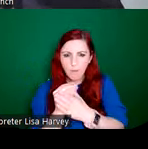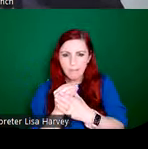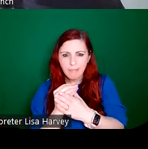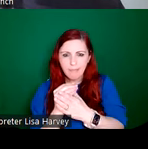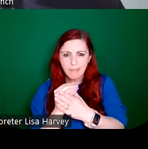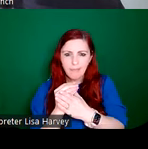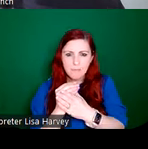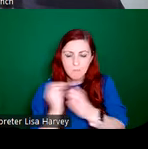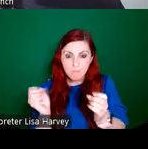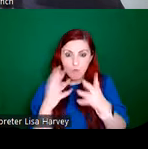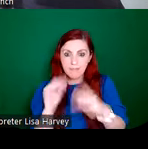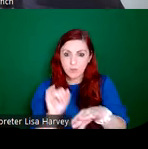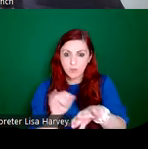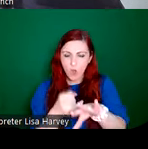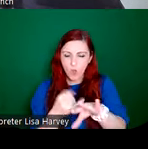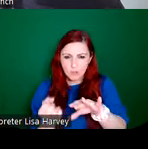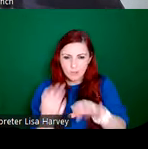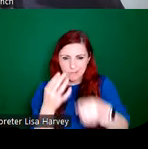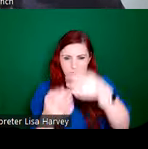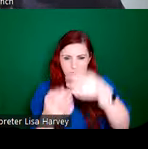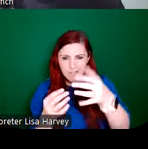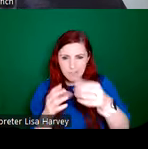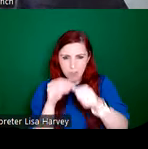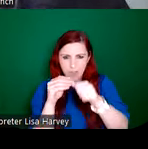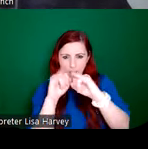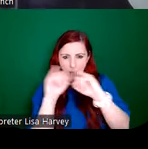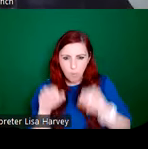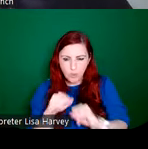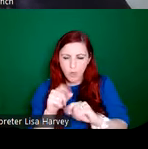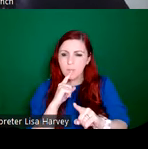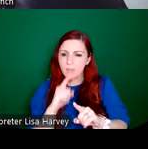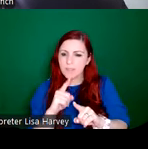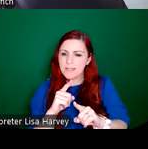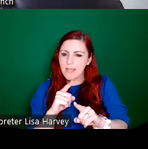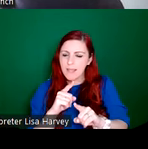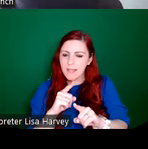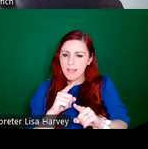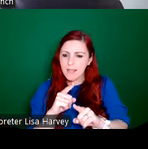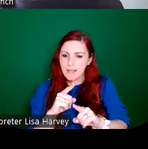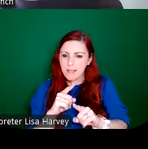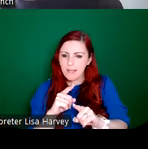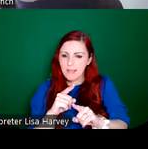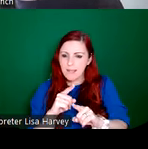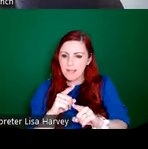pieces of glass, particularly along the borders. A really recurring motif in A E